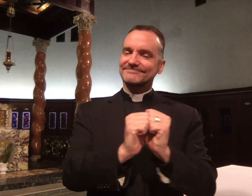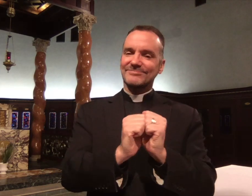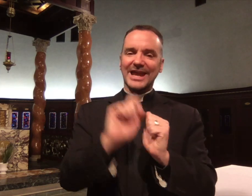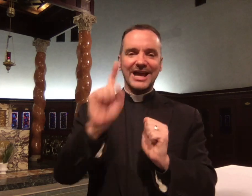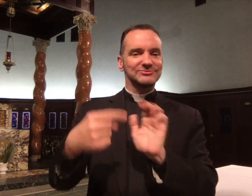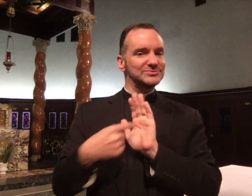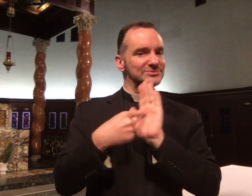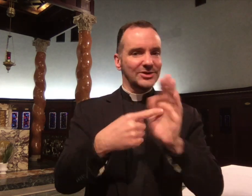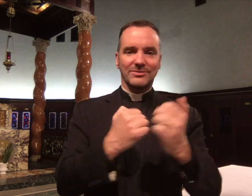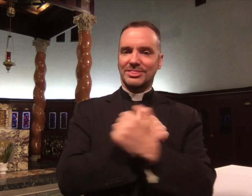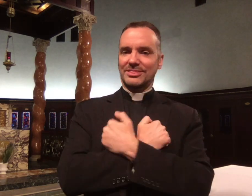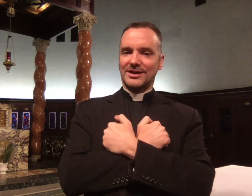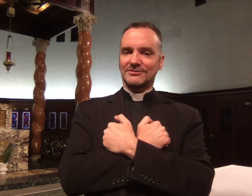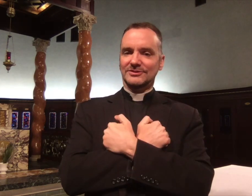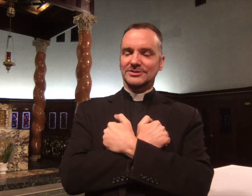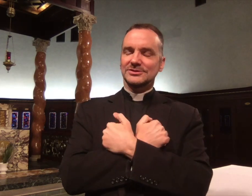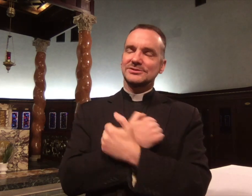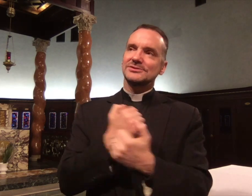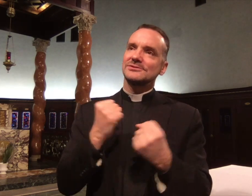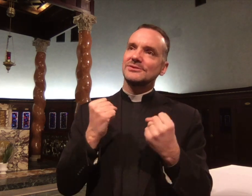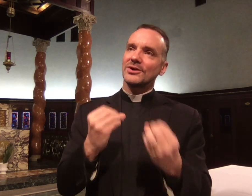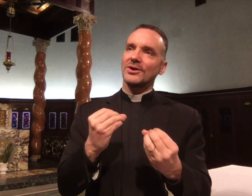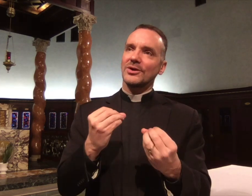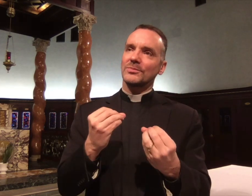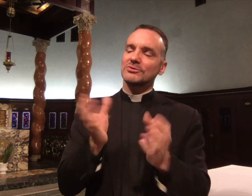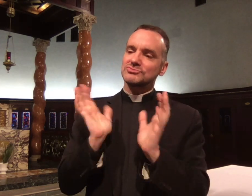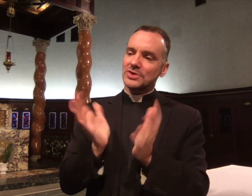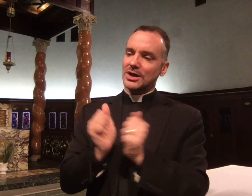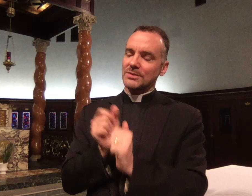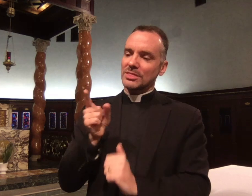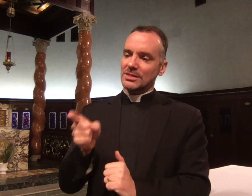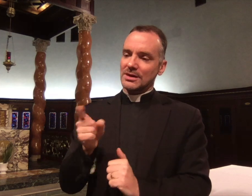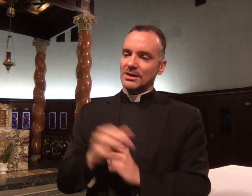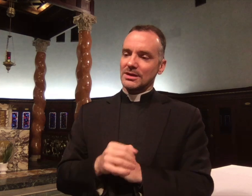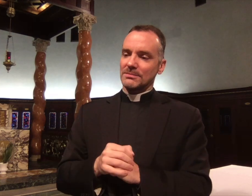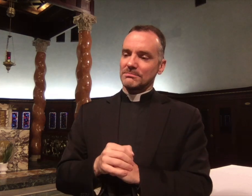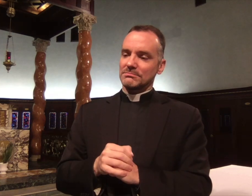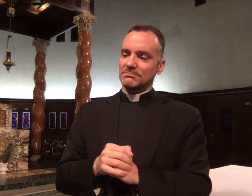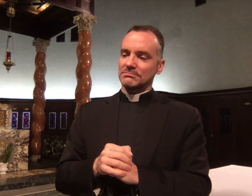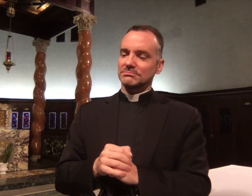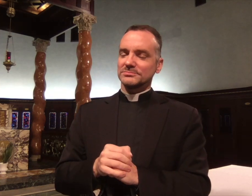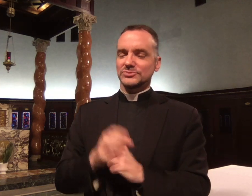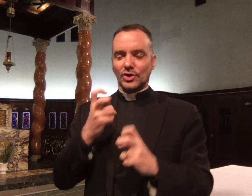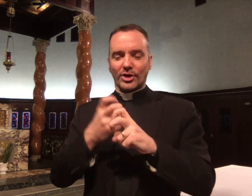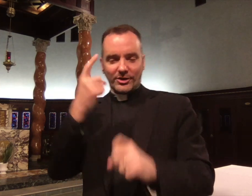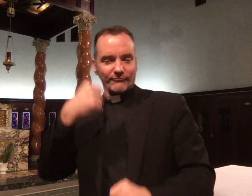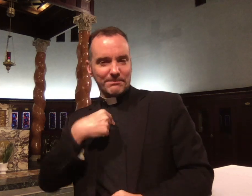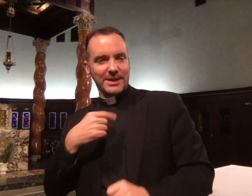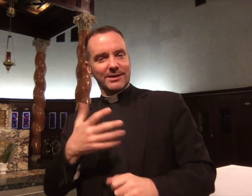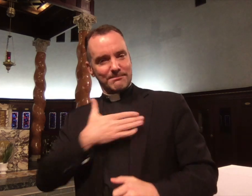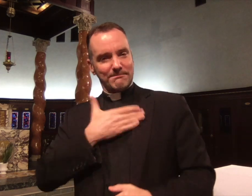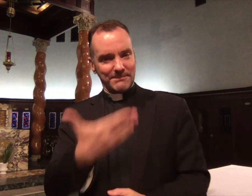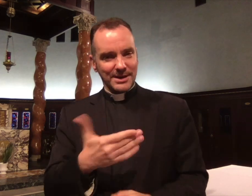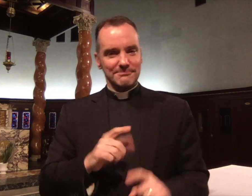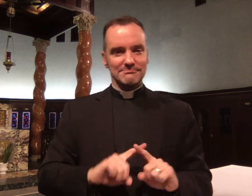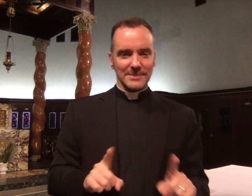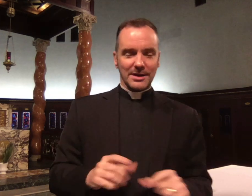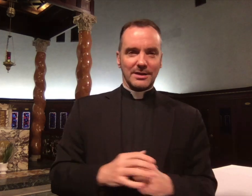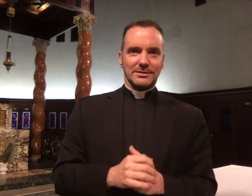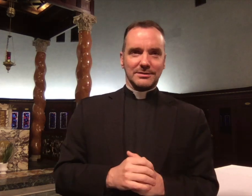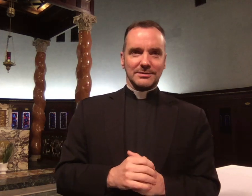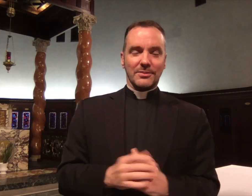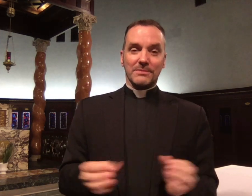to show love to each other. I will admit it was hard for me to talk with my grandfather today.